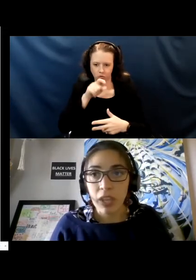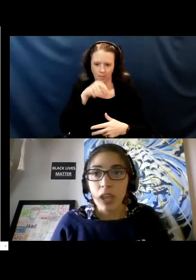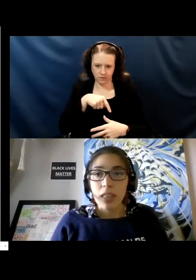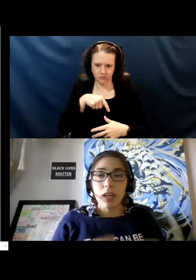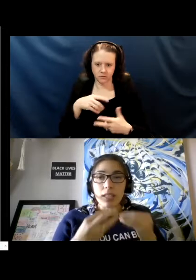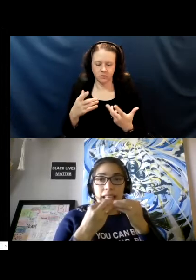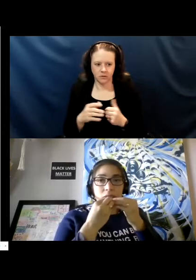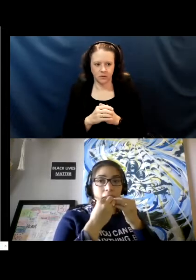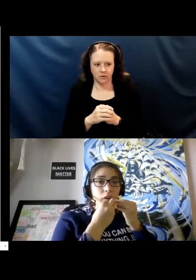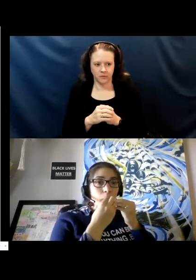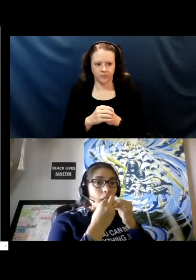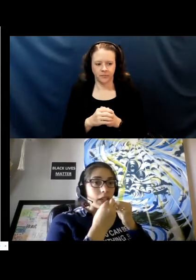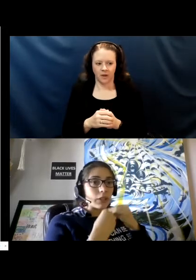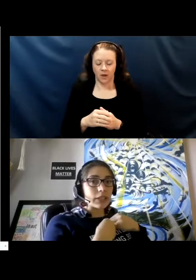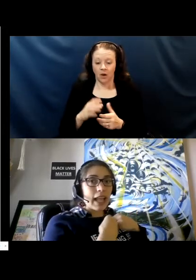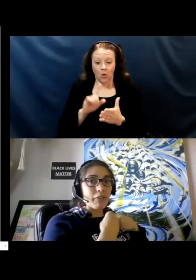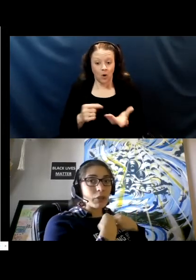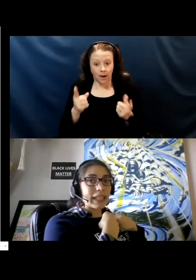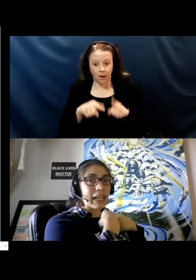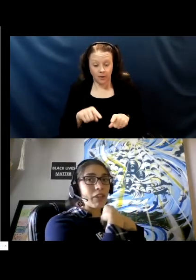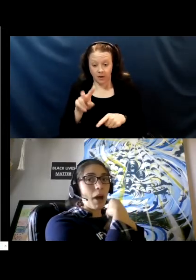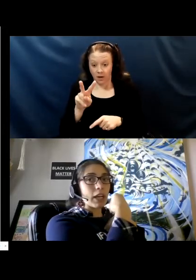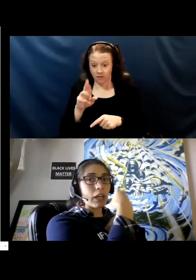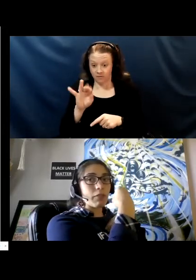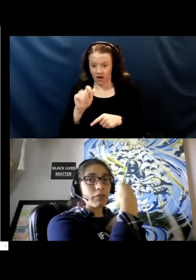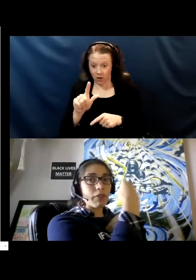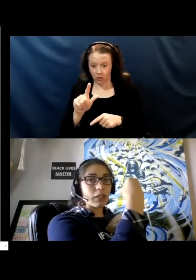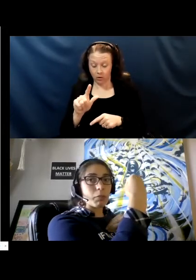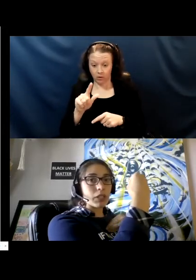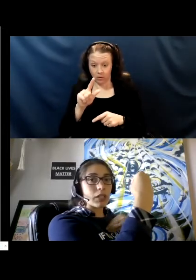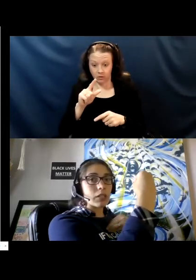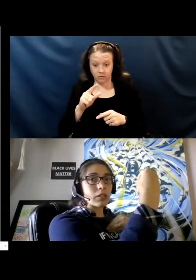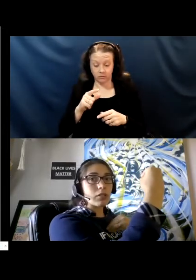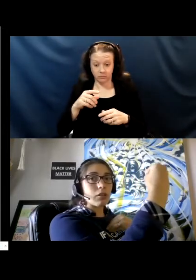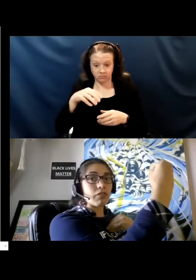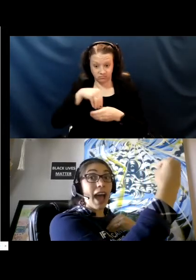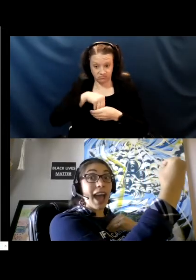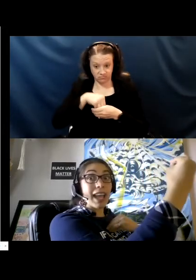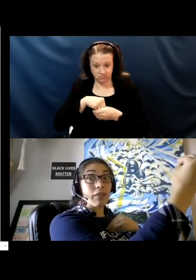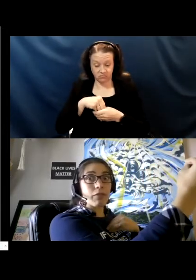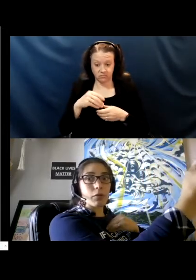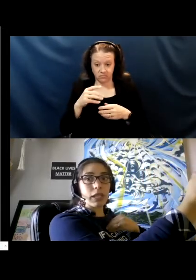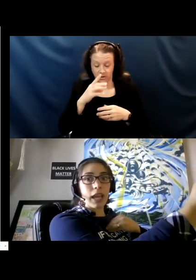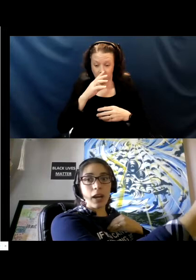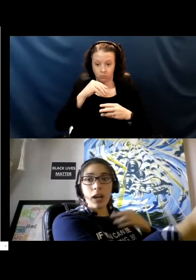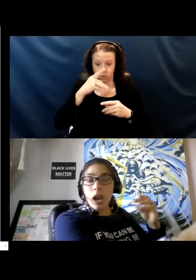these viral particles have to leave the body of an infected person, survive through the air